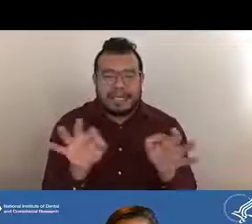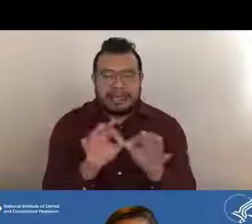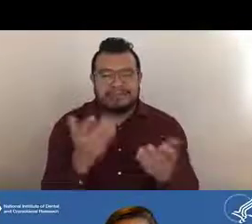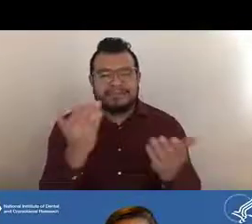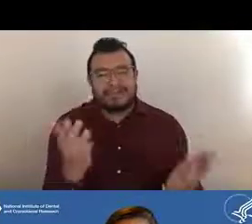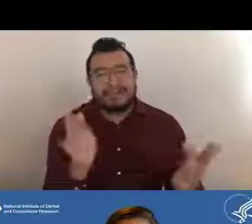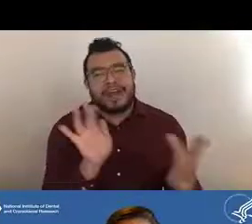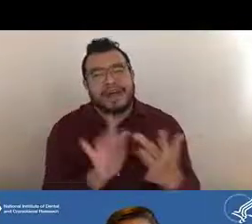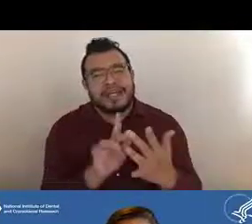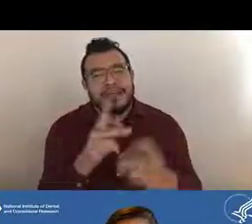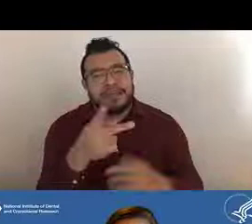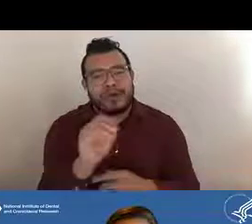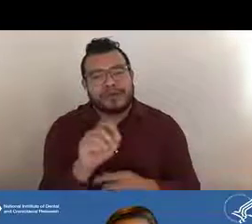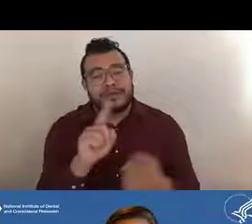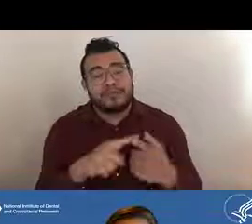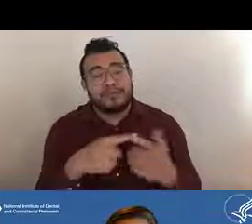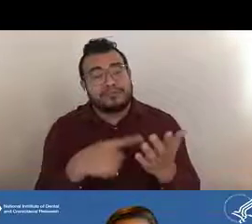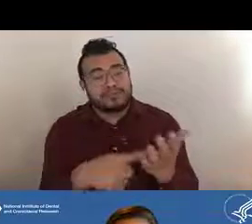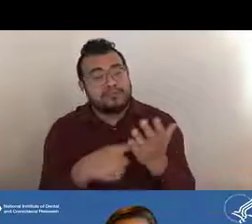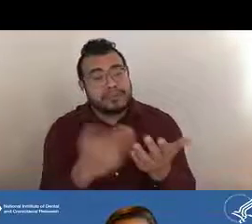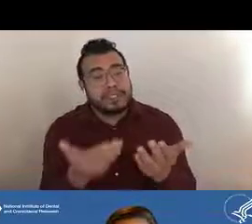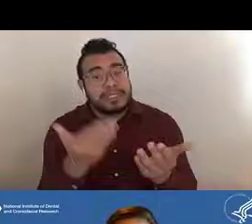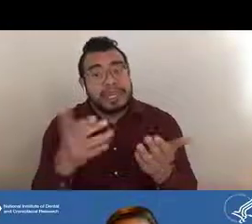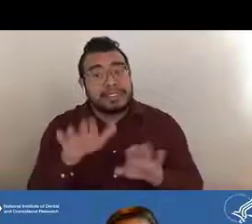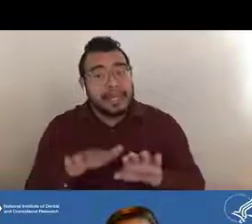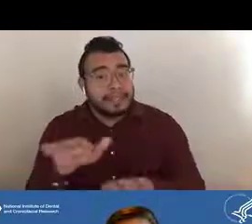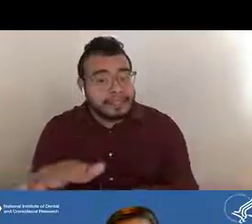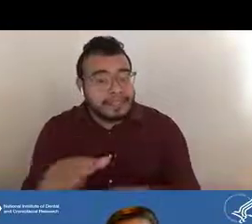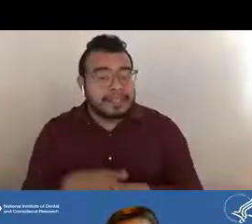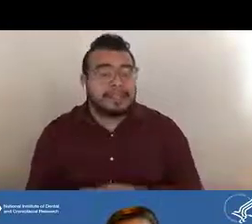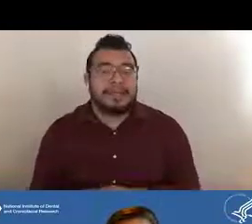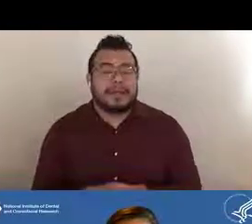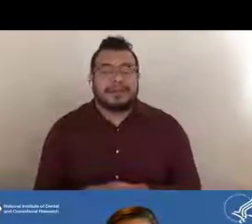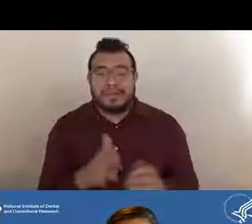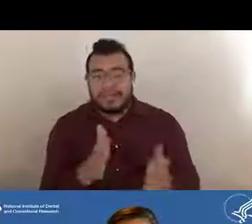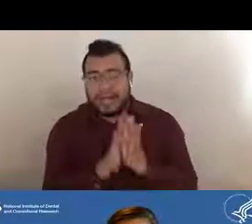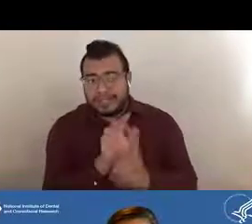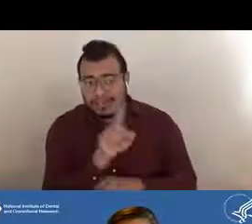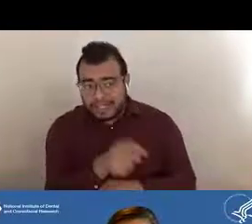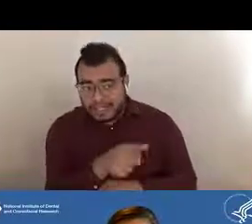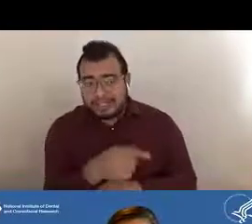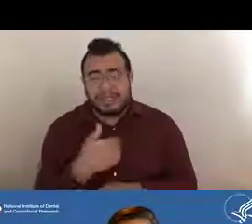to discuss the next steps, ask questions about NIH policies,